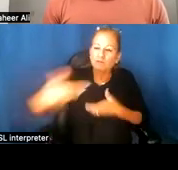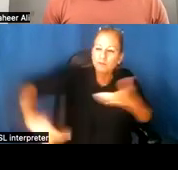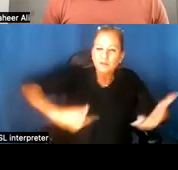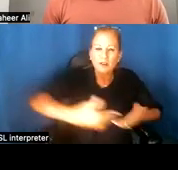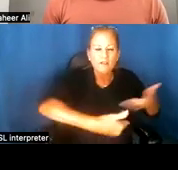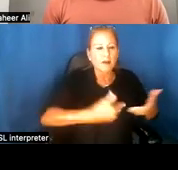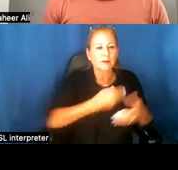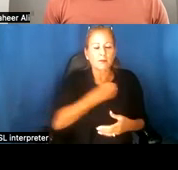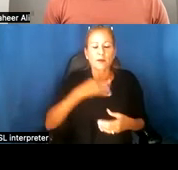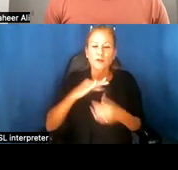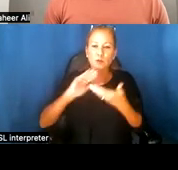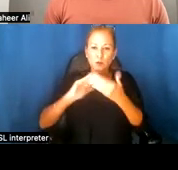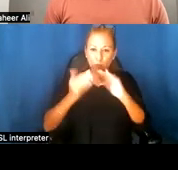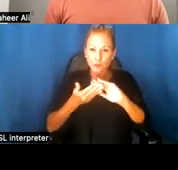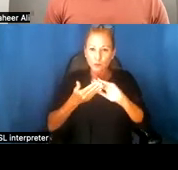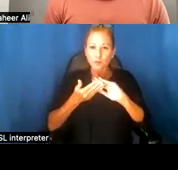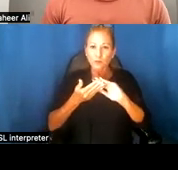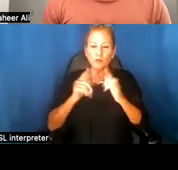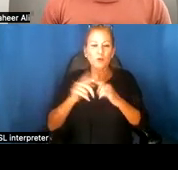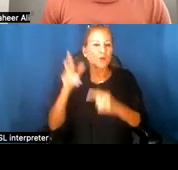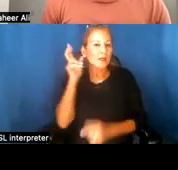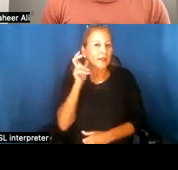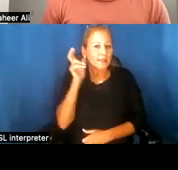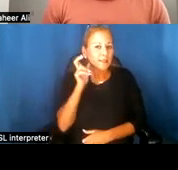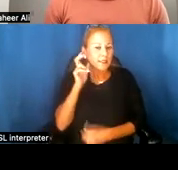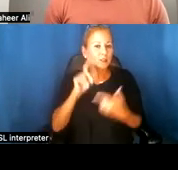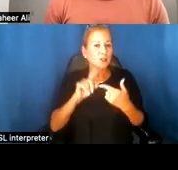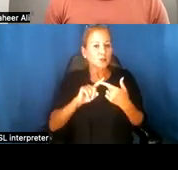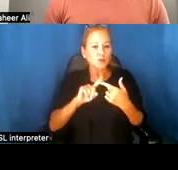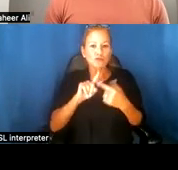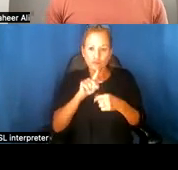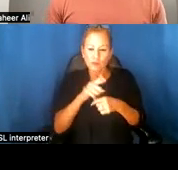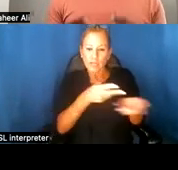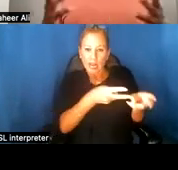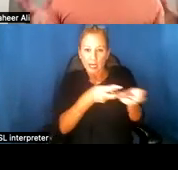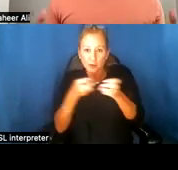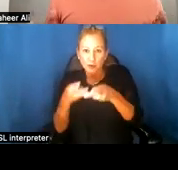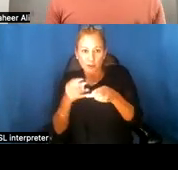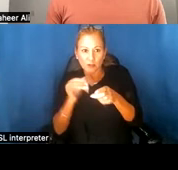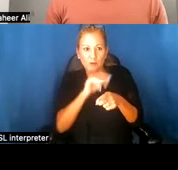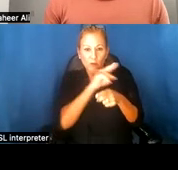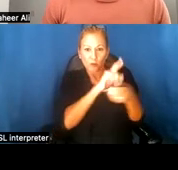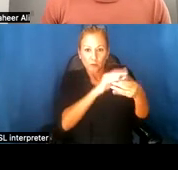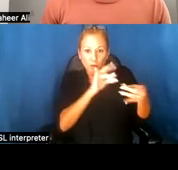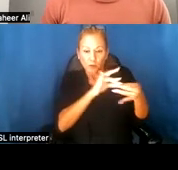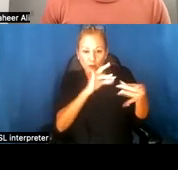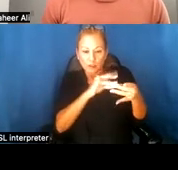of the community to listen to curated excerpts, and then use those curated excerpts to spark